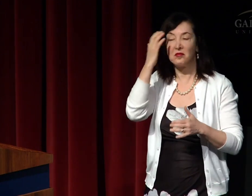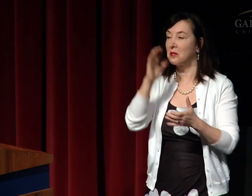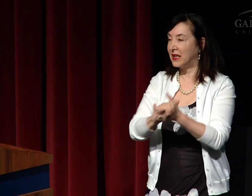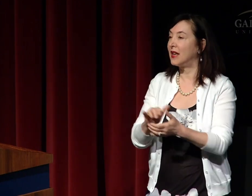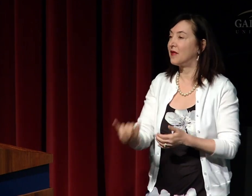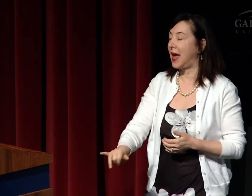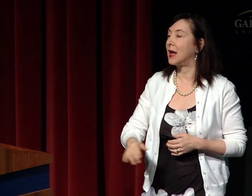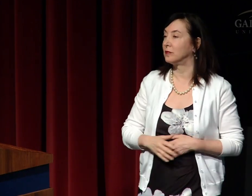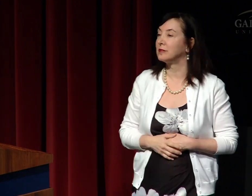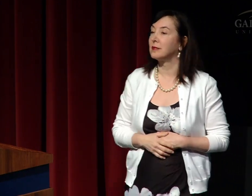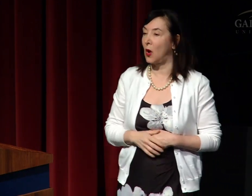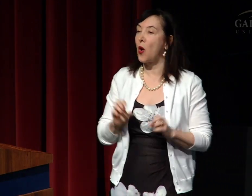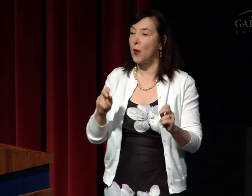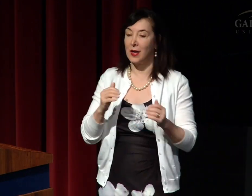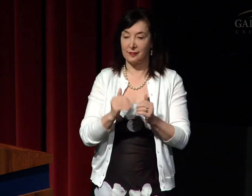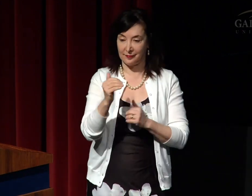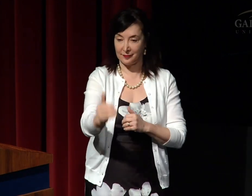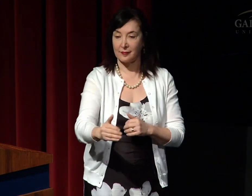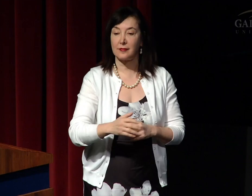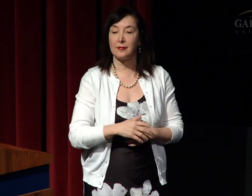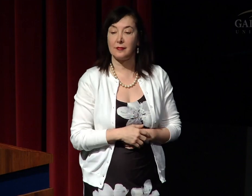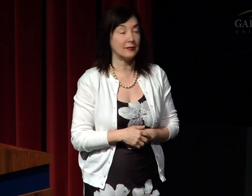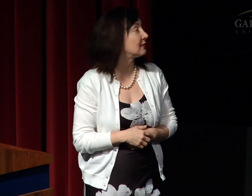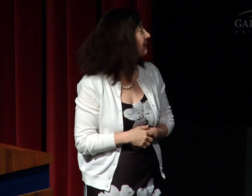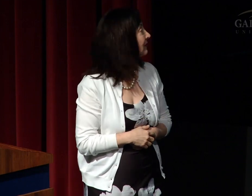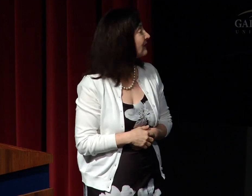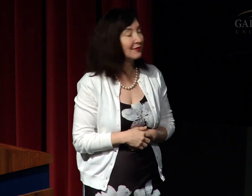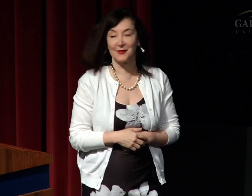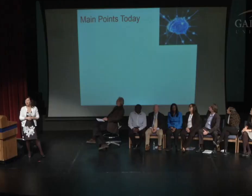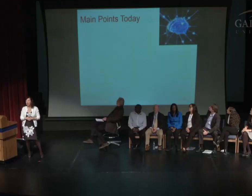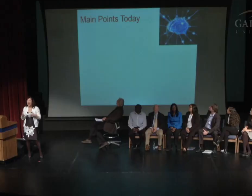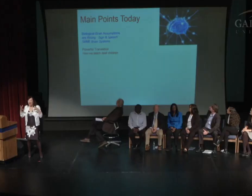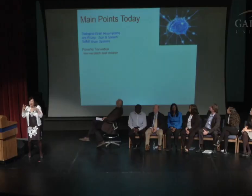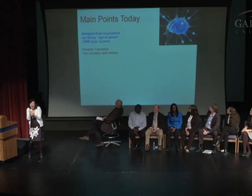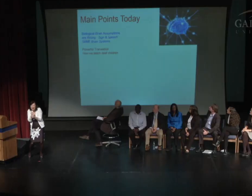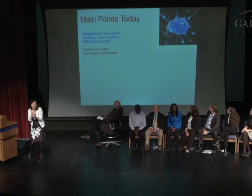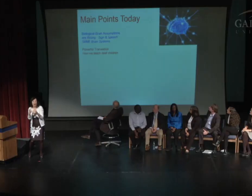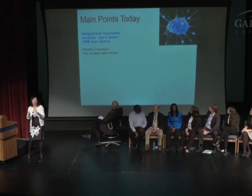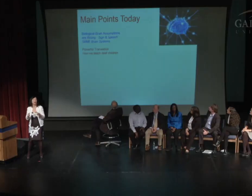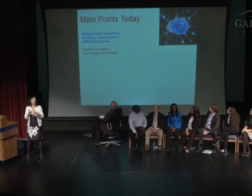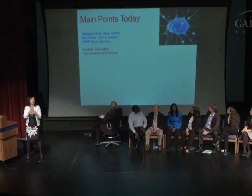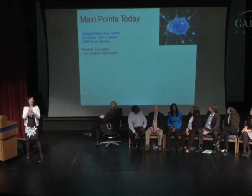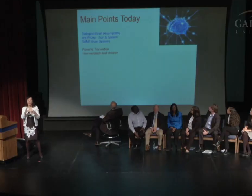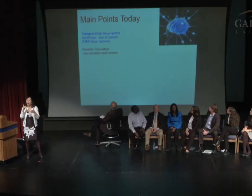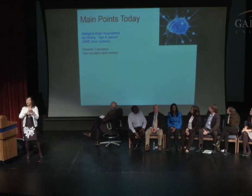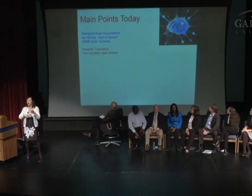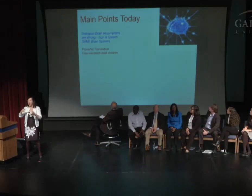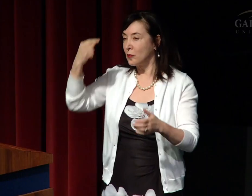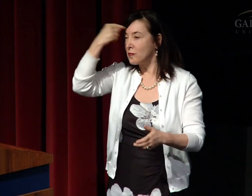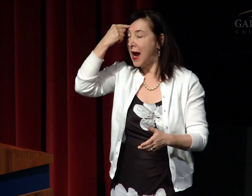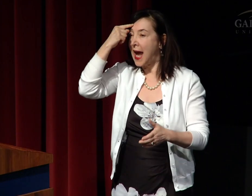These are commonly held misunderstandings. What I would like to share today is